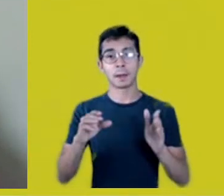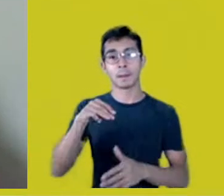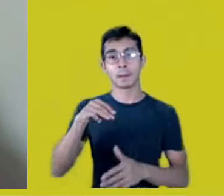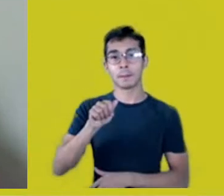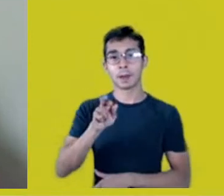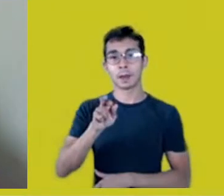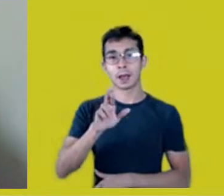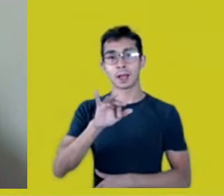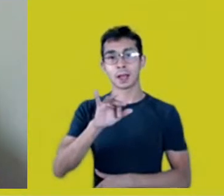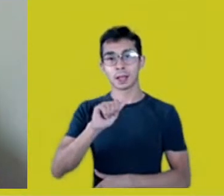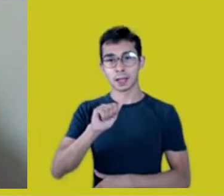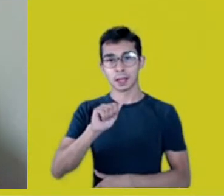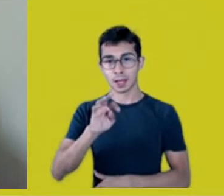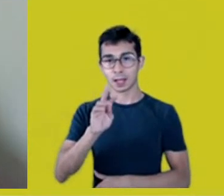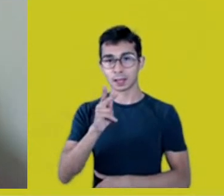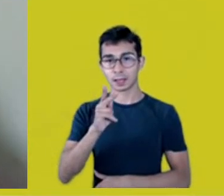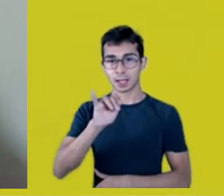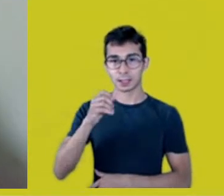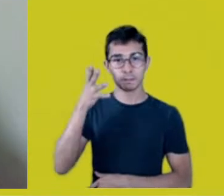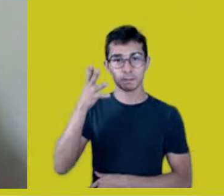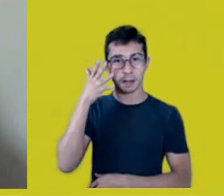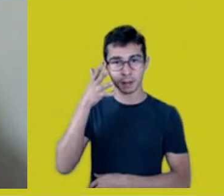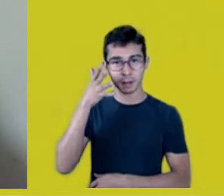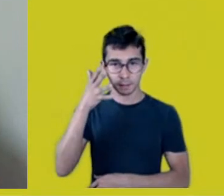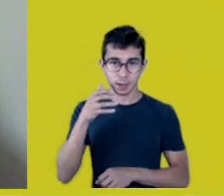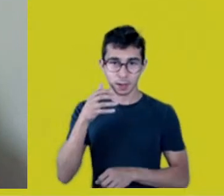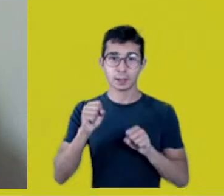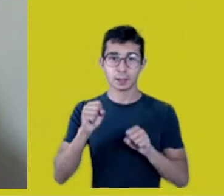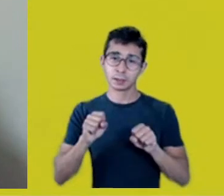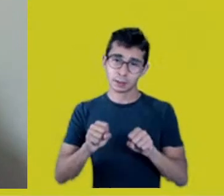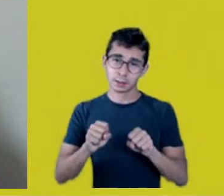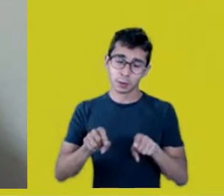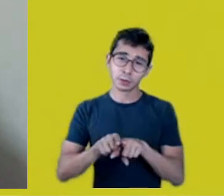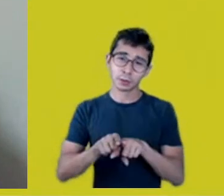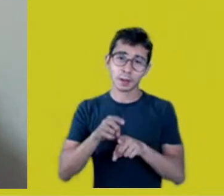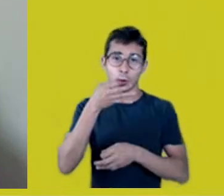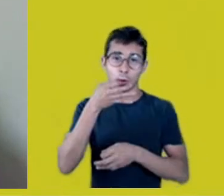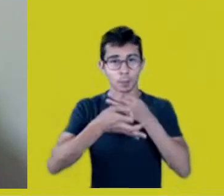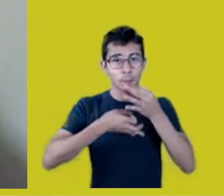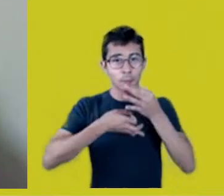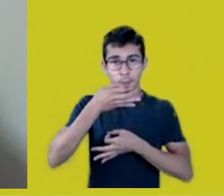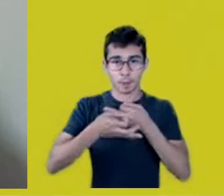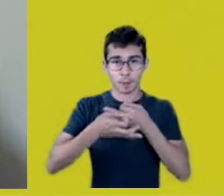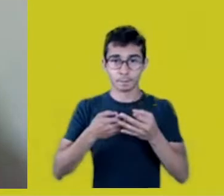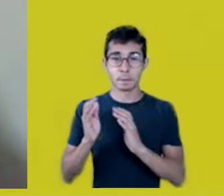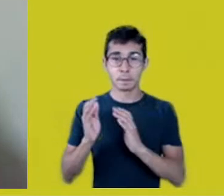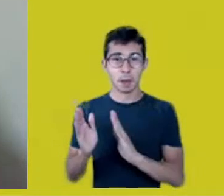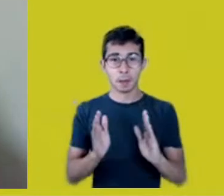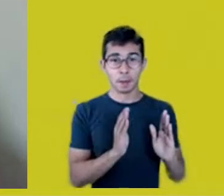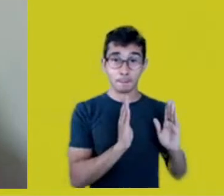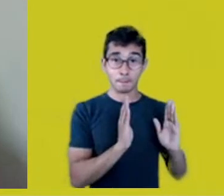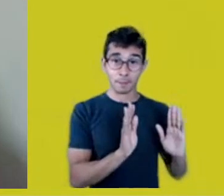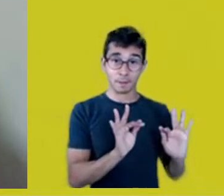inbetween the speeches. In the end, after everyone has talked